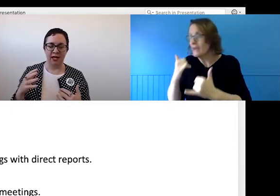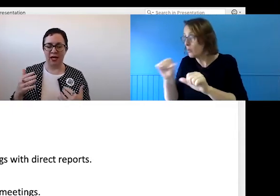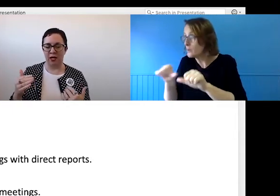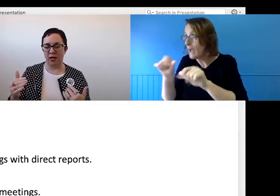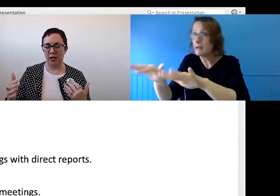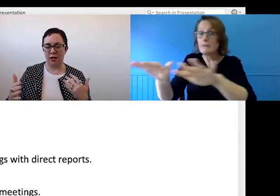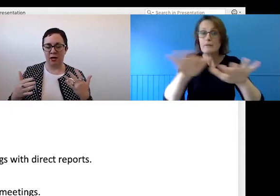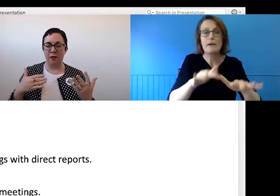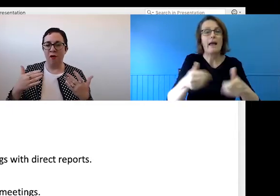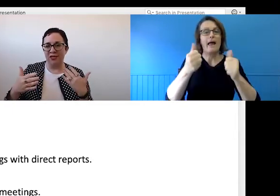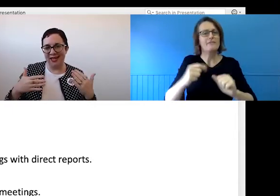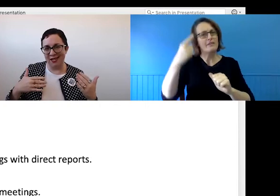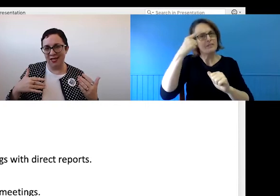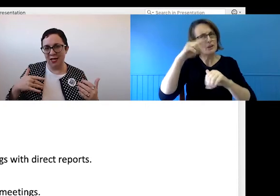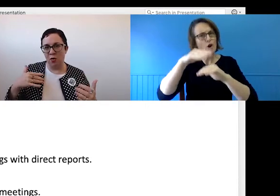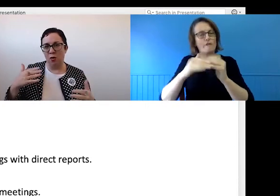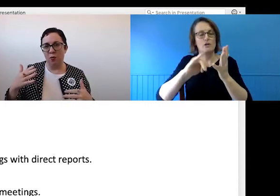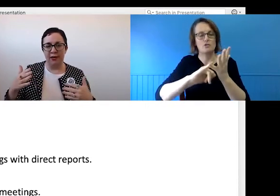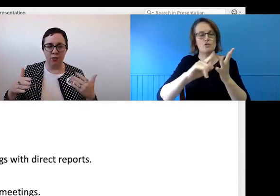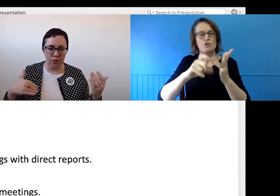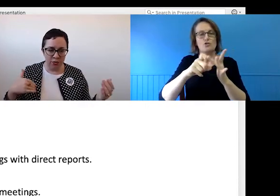can offset what we